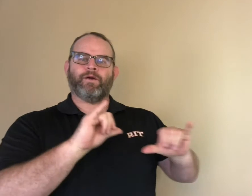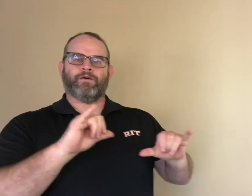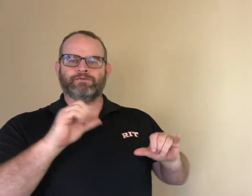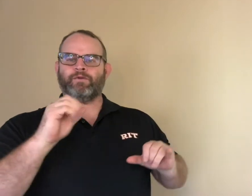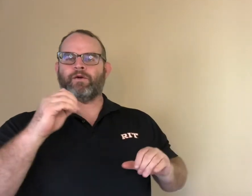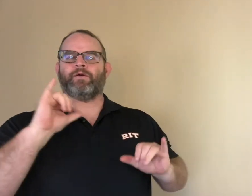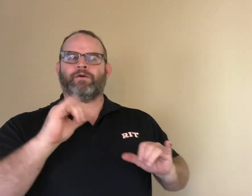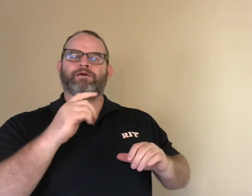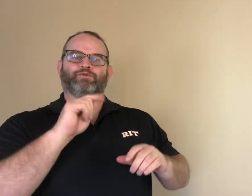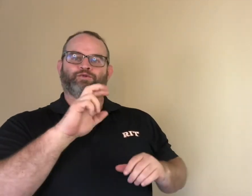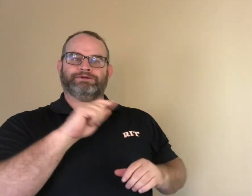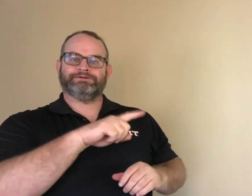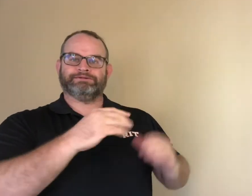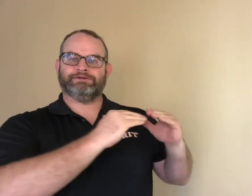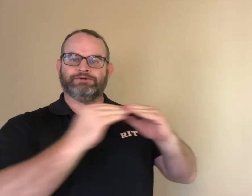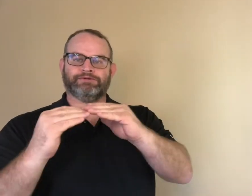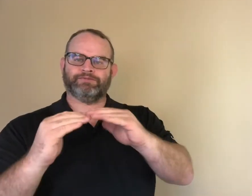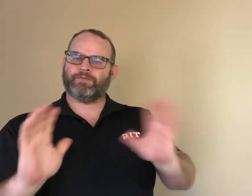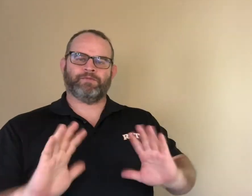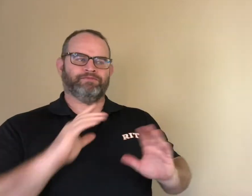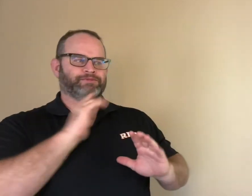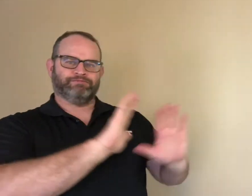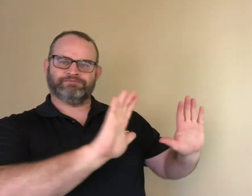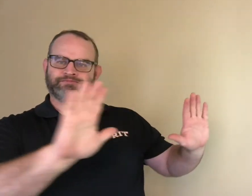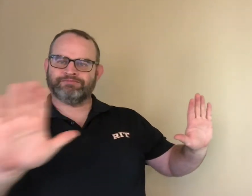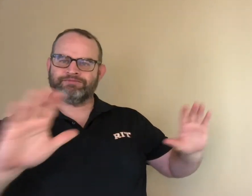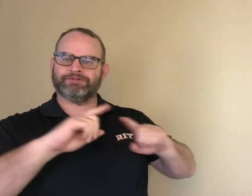By seeing the diversity of deaf individuals in stories, children can appreciate and treat them with dignity.